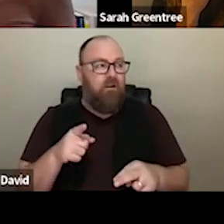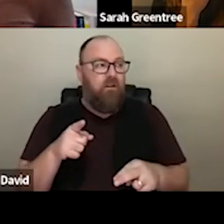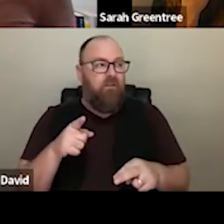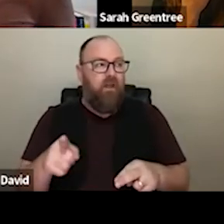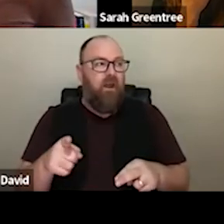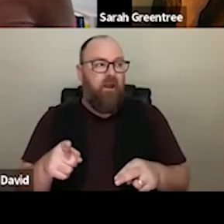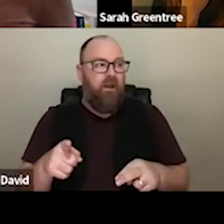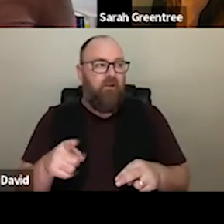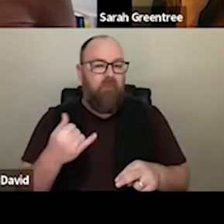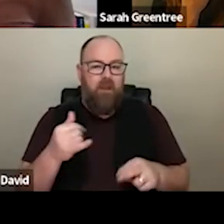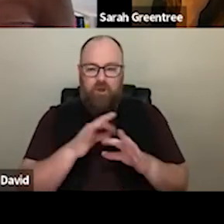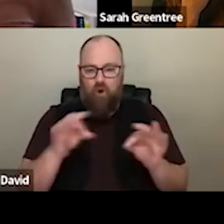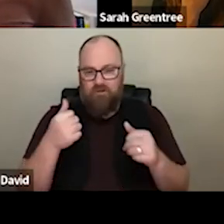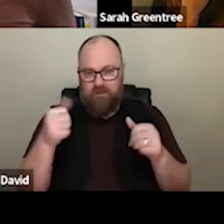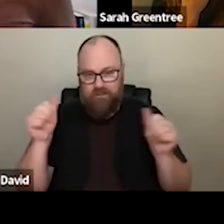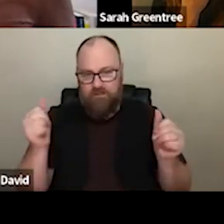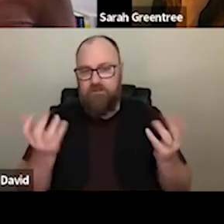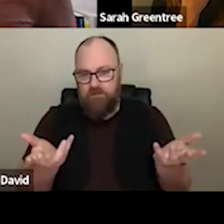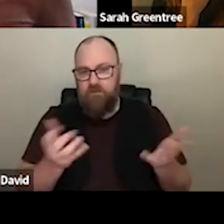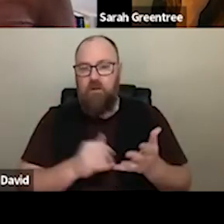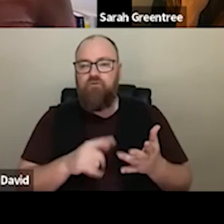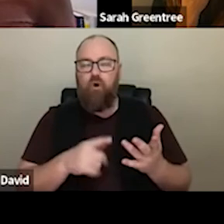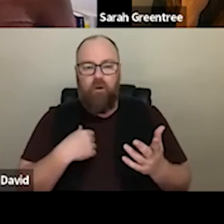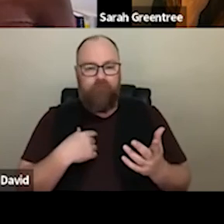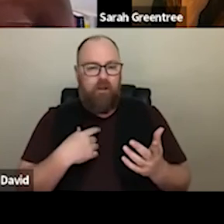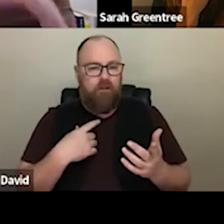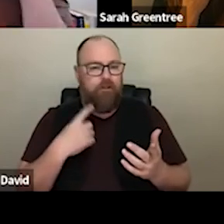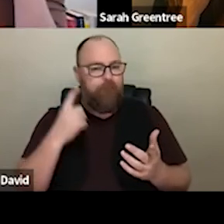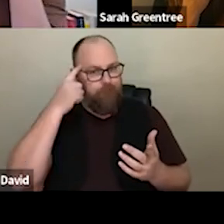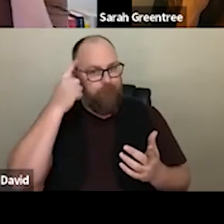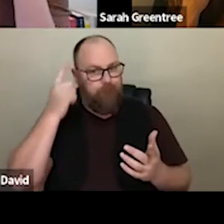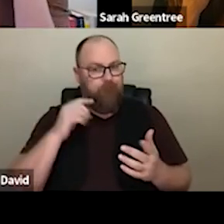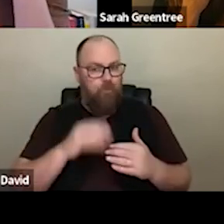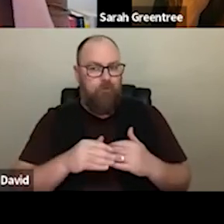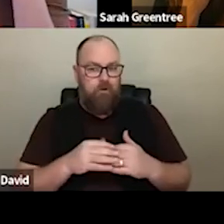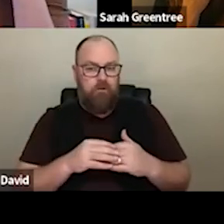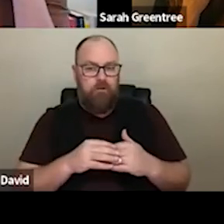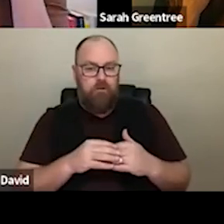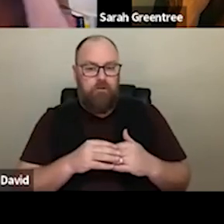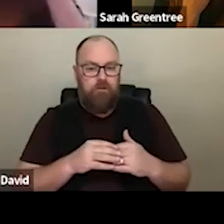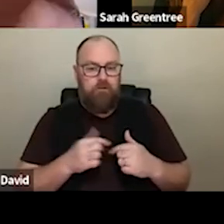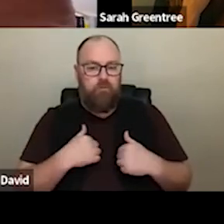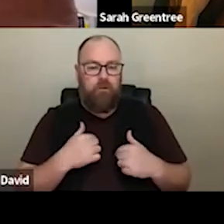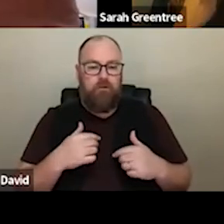stage to the full application stage if there really is going to be a lowest lower chance of success. So we are very success, So we're very conscious of the fact that we don't We don't want to get to that last part of the process. conscious of the fact that we don't want to